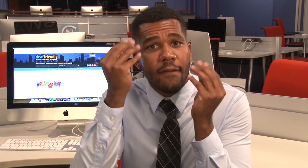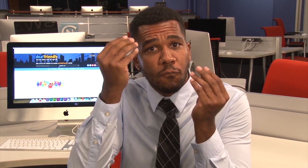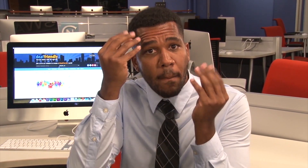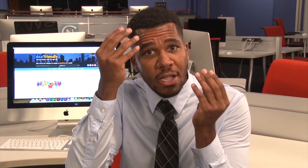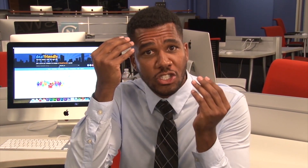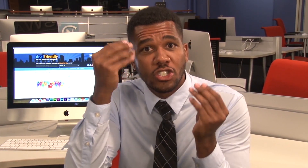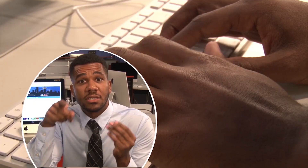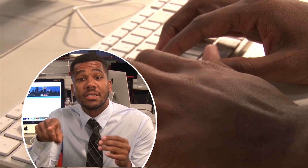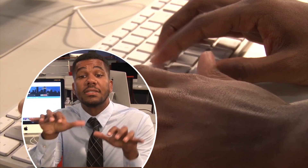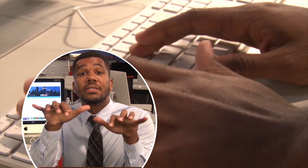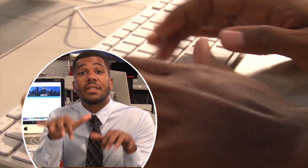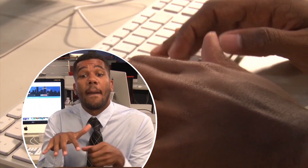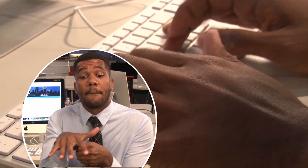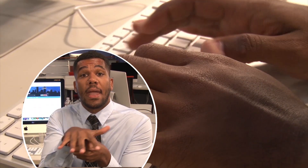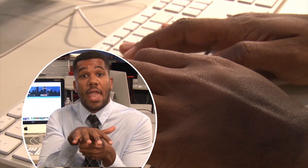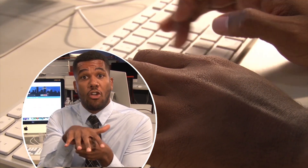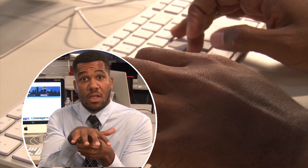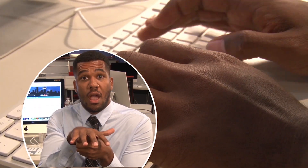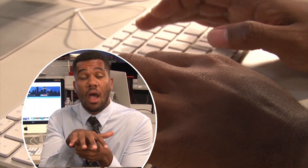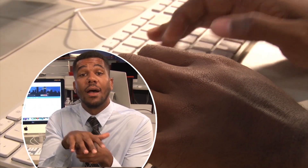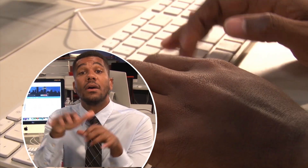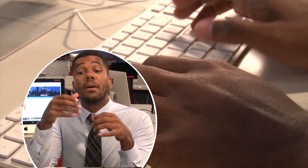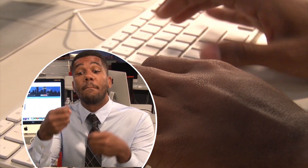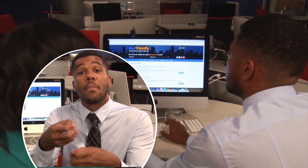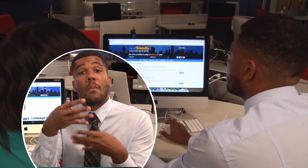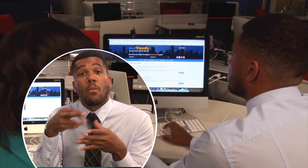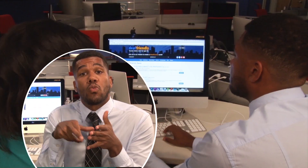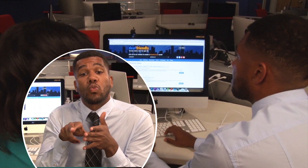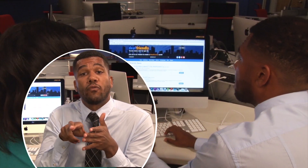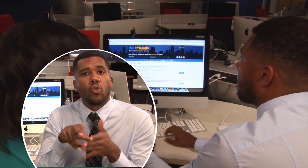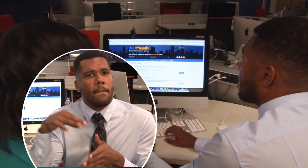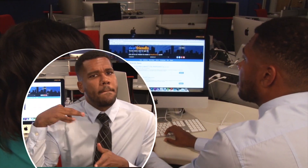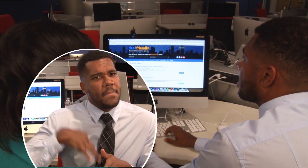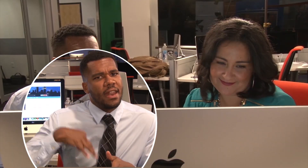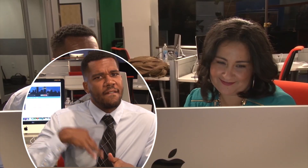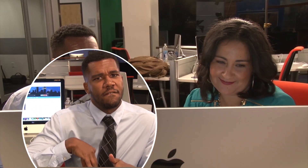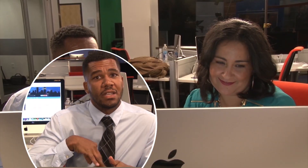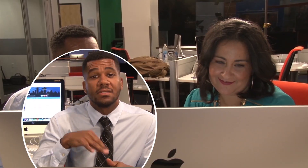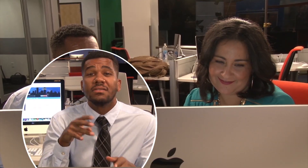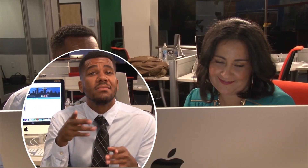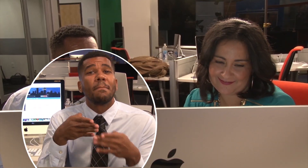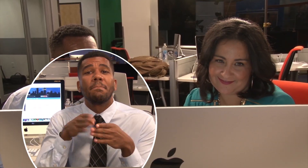You just type in your area, and it pops ups with reviews and their benefits. The types